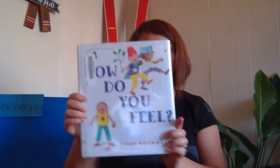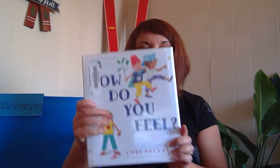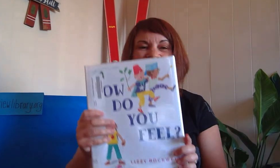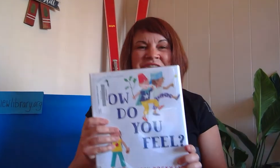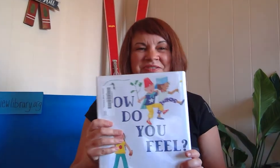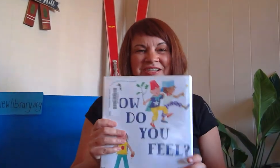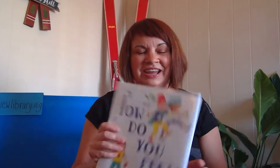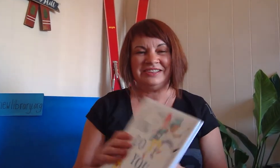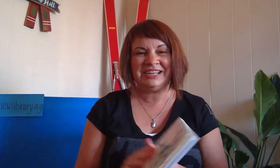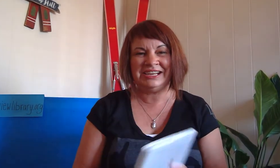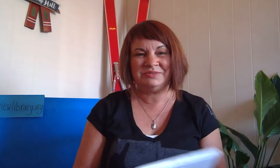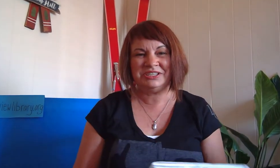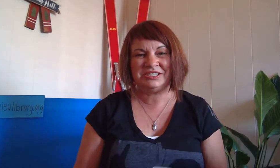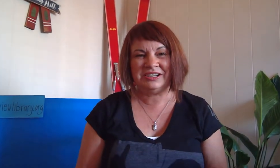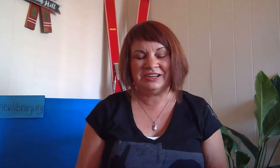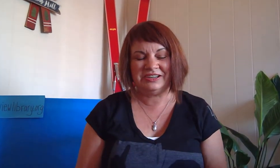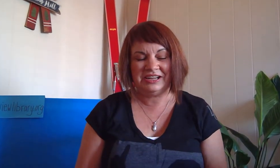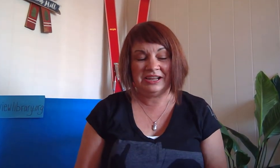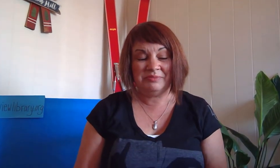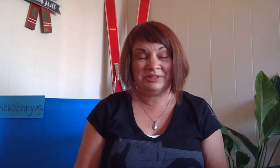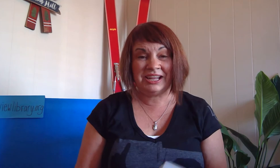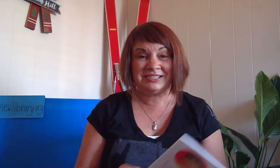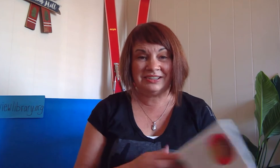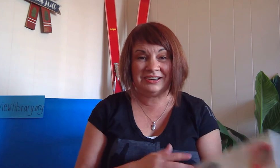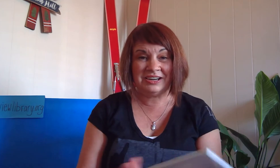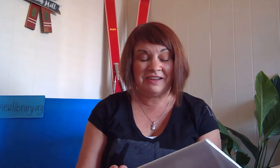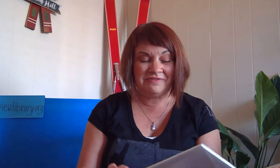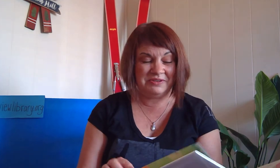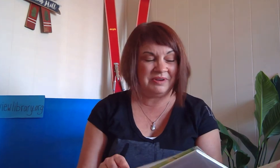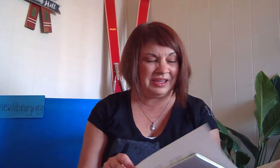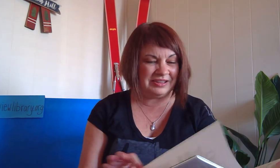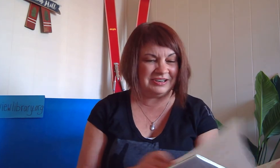We're gonna use a lot of the signs we just learned plus learn a few others.